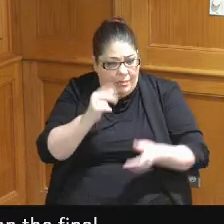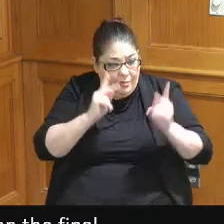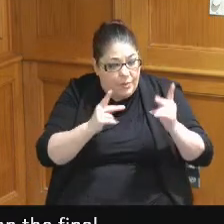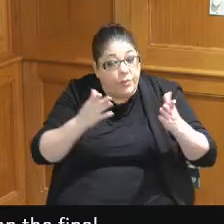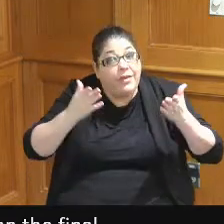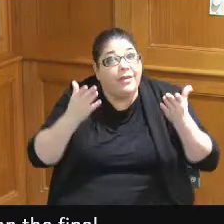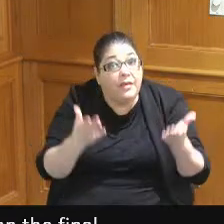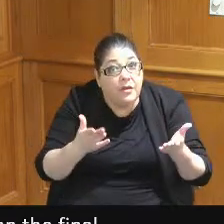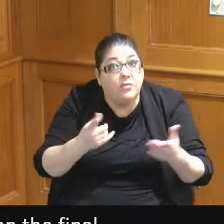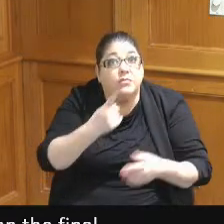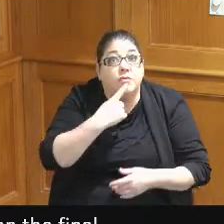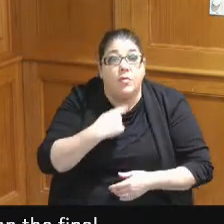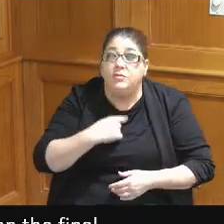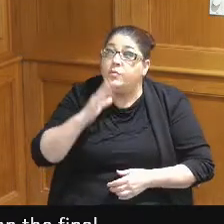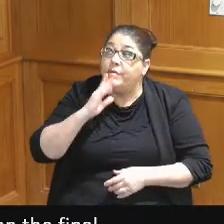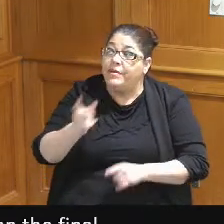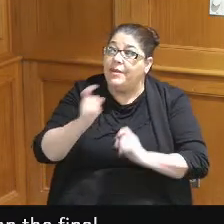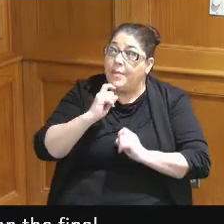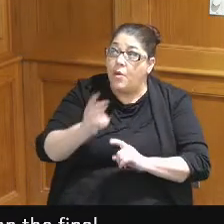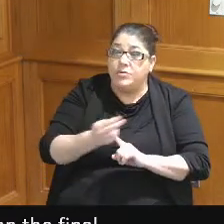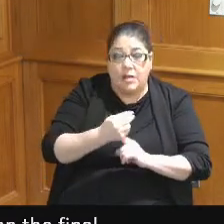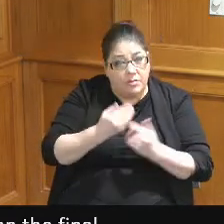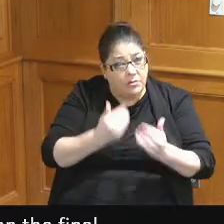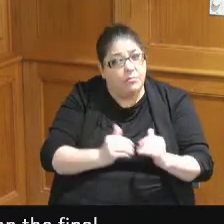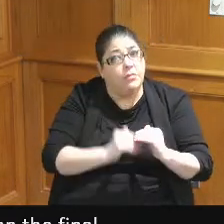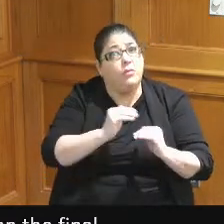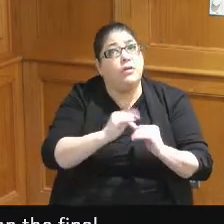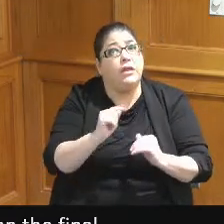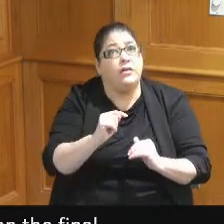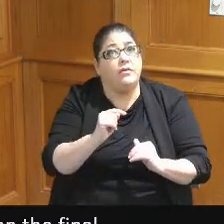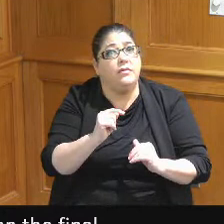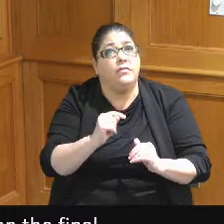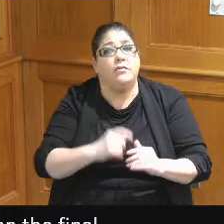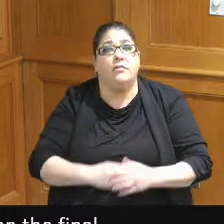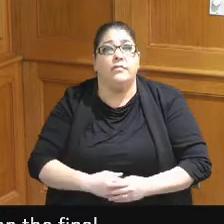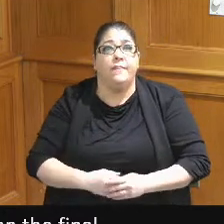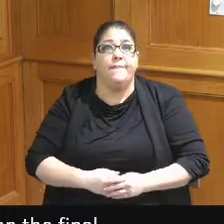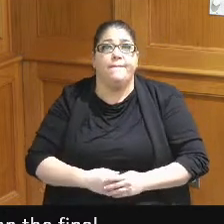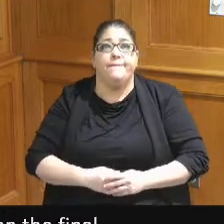Hey you told us he was giving us a hotel let's get it so I'm interested in what that financing